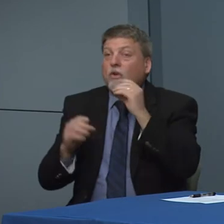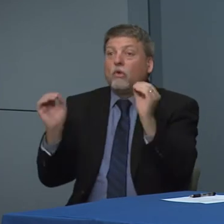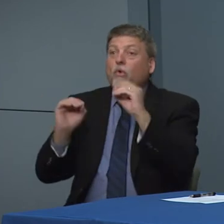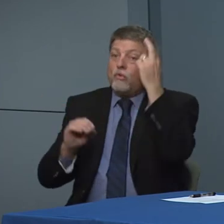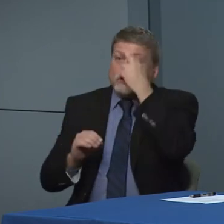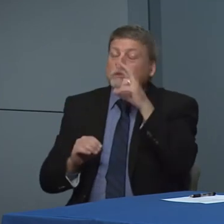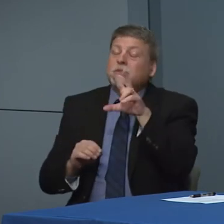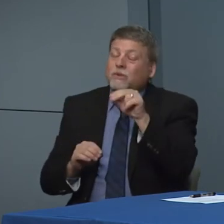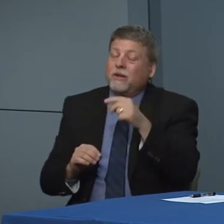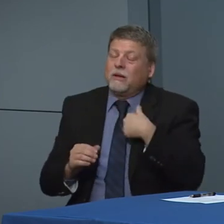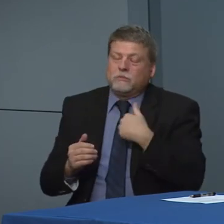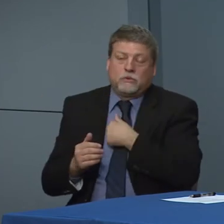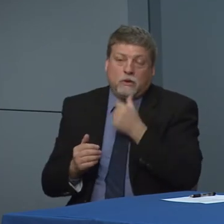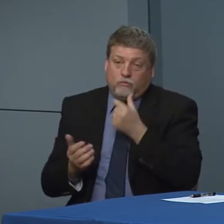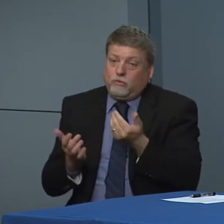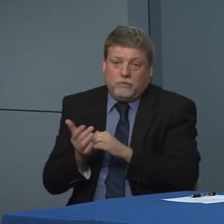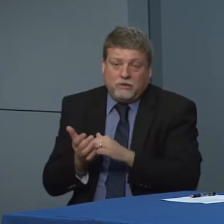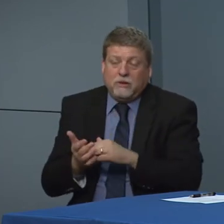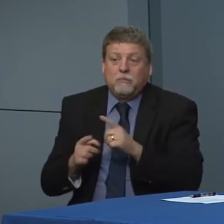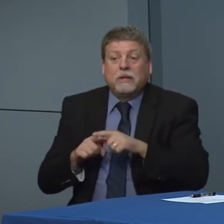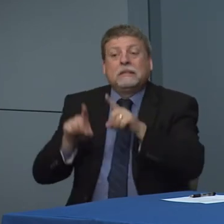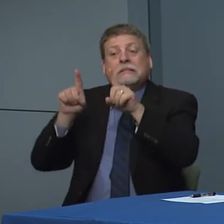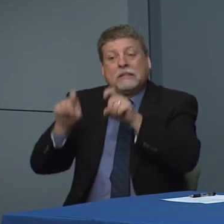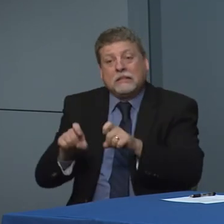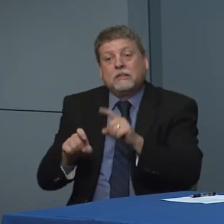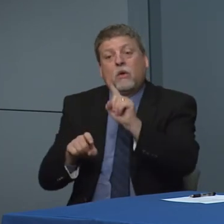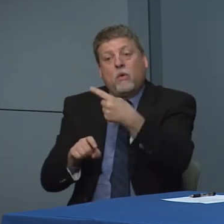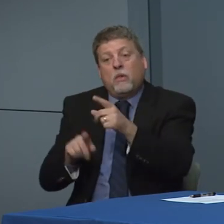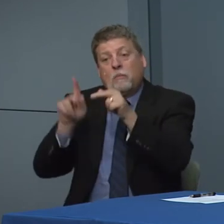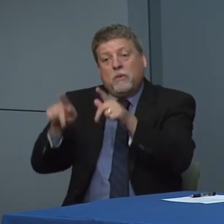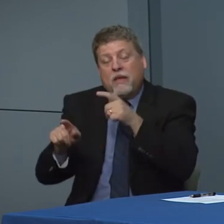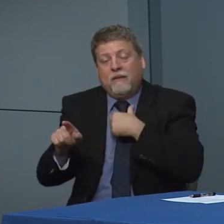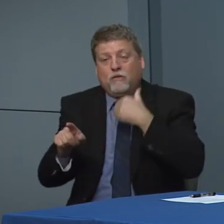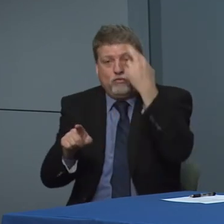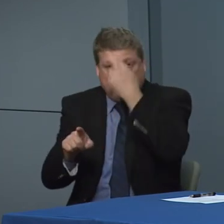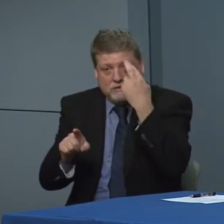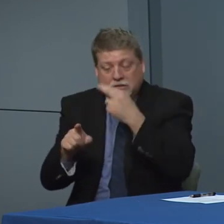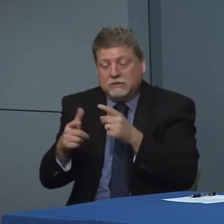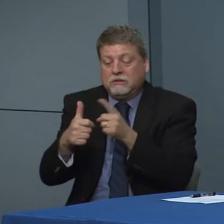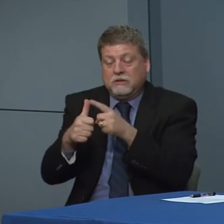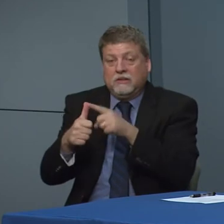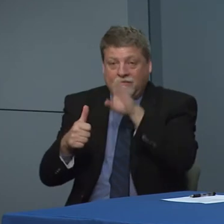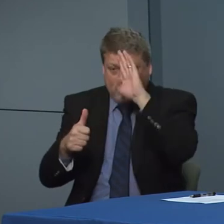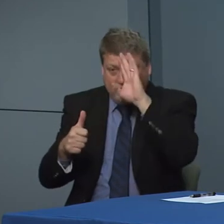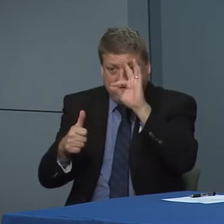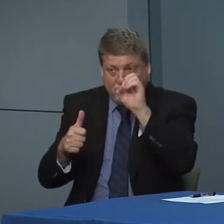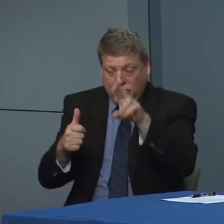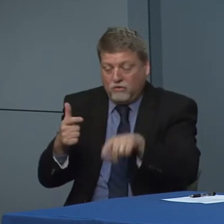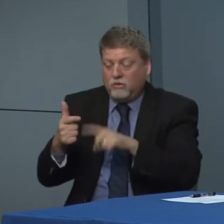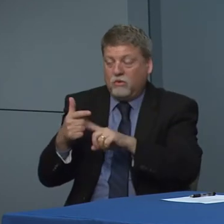eat sorry to be repetitive but to make to the people have fever. Coffin or flu, negative.